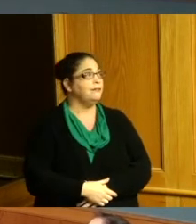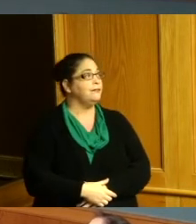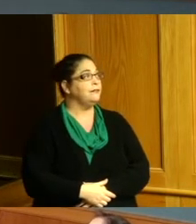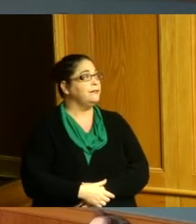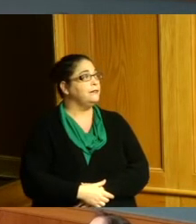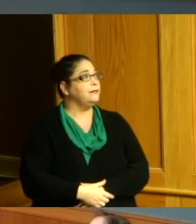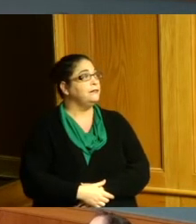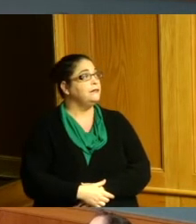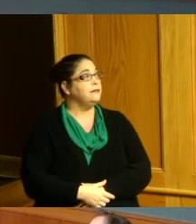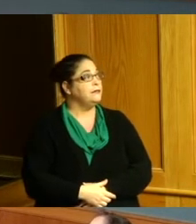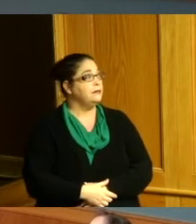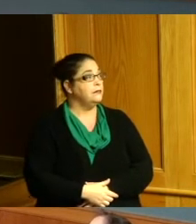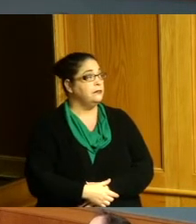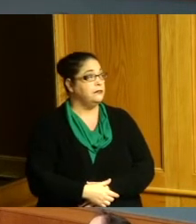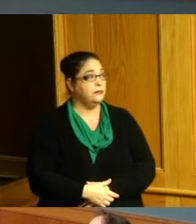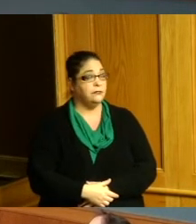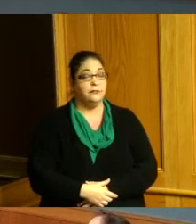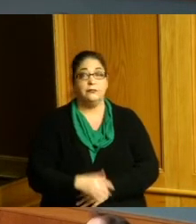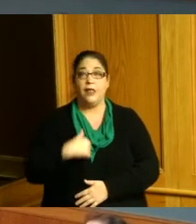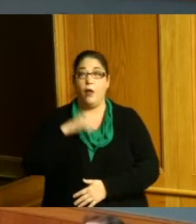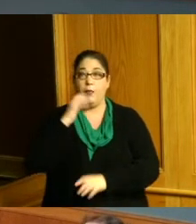okay I will make a motion to close this hearing